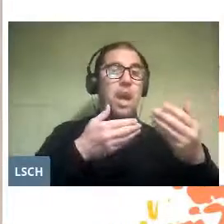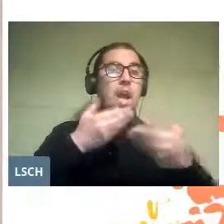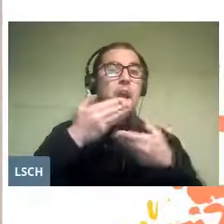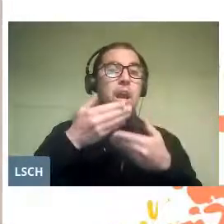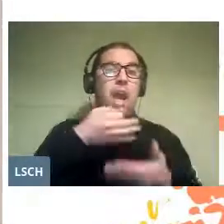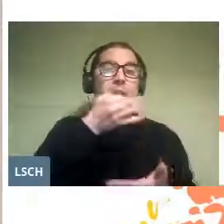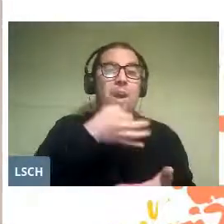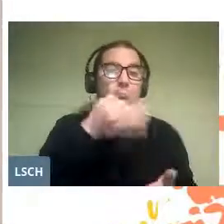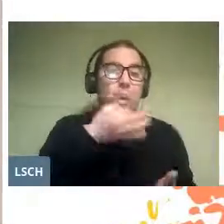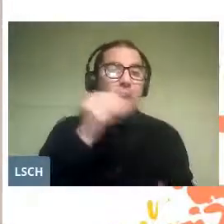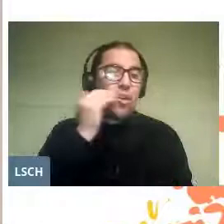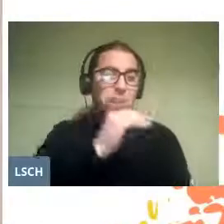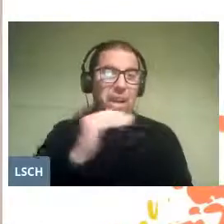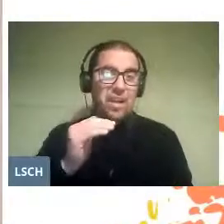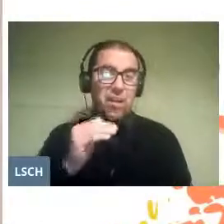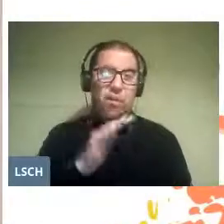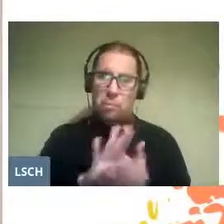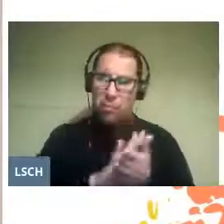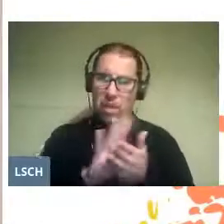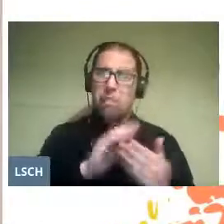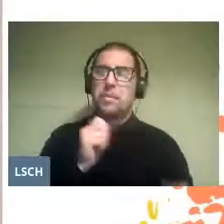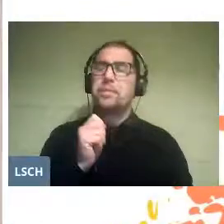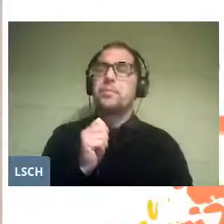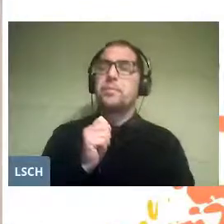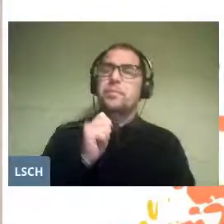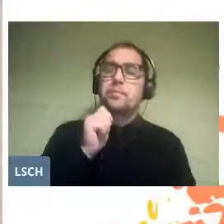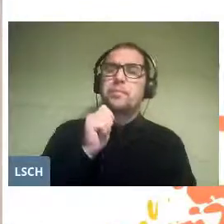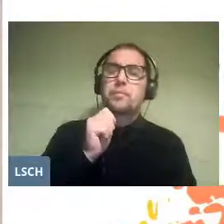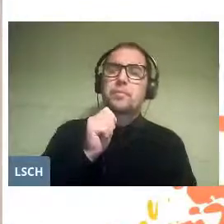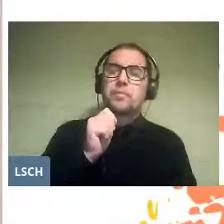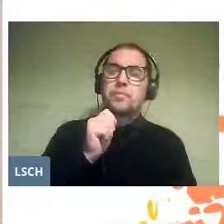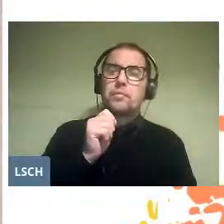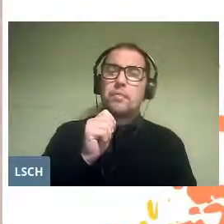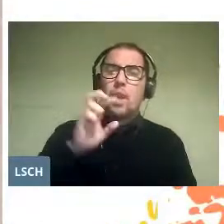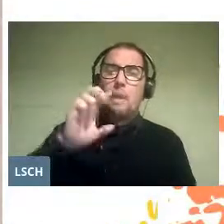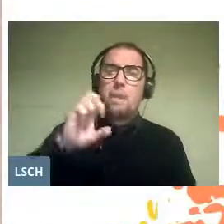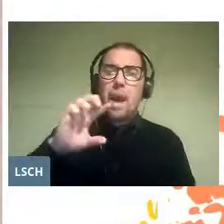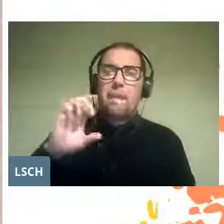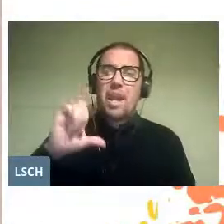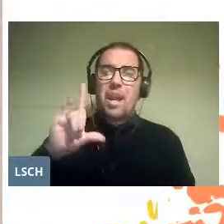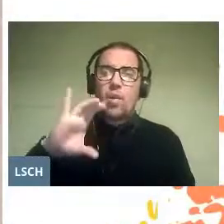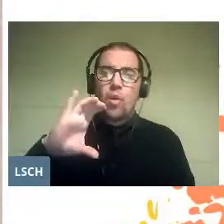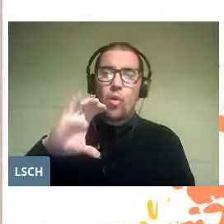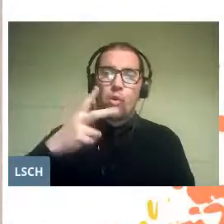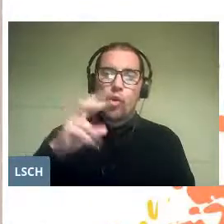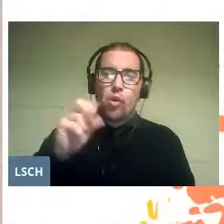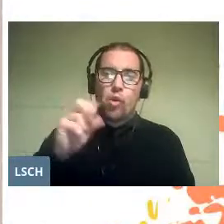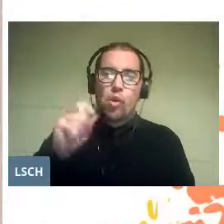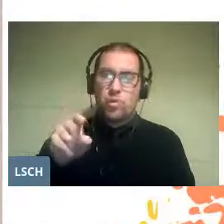and a notable example of this opera is "Papelucho" by the talented Chilean composer